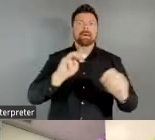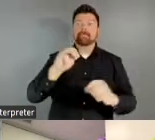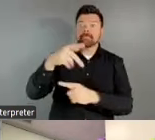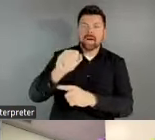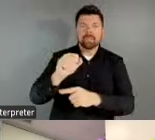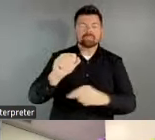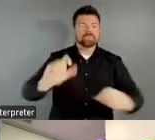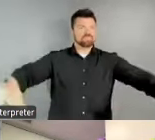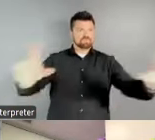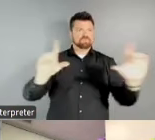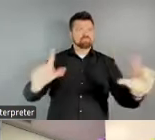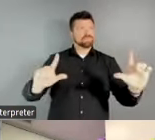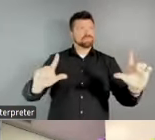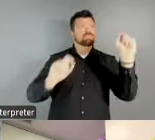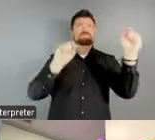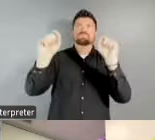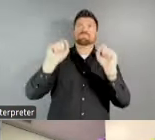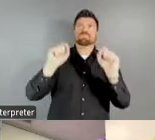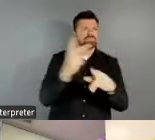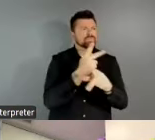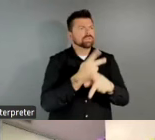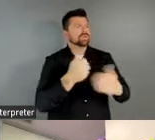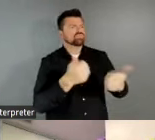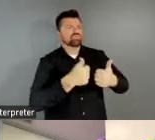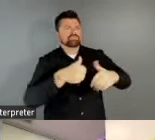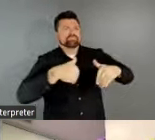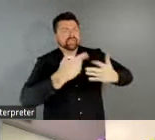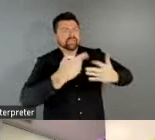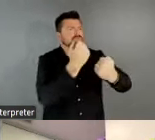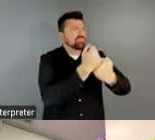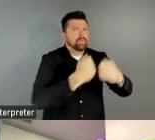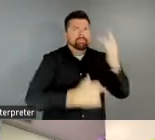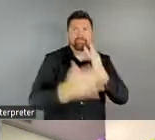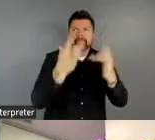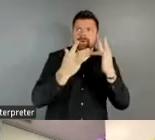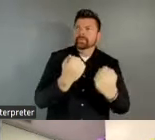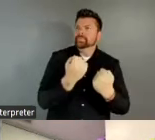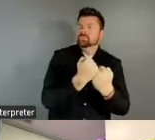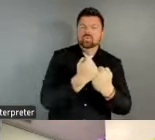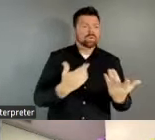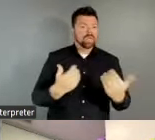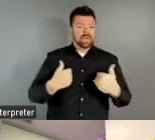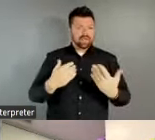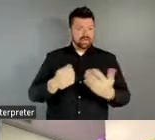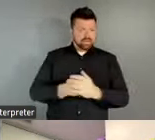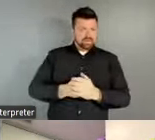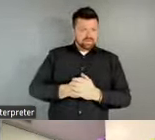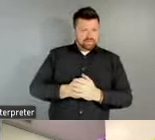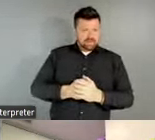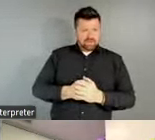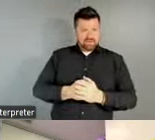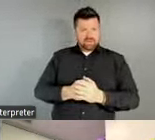underserved by LAAs. While 76% of counties have LAAs, that means around 24% of counties across the